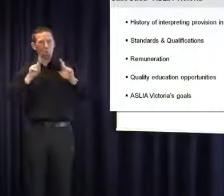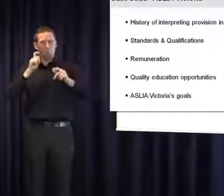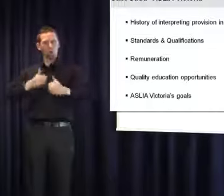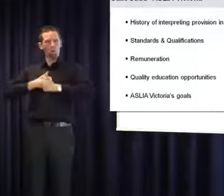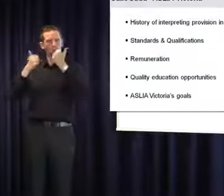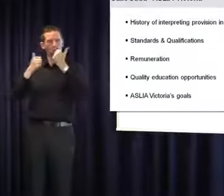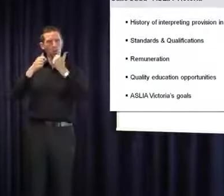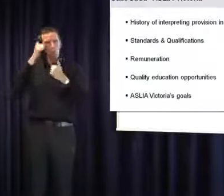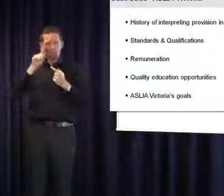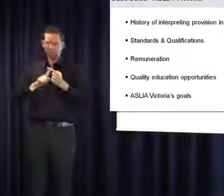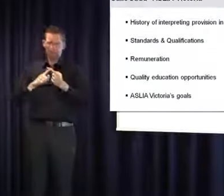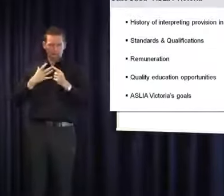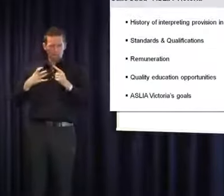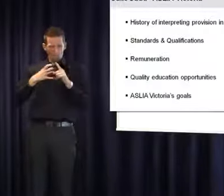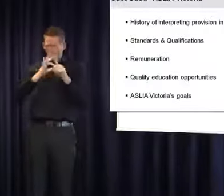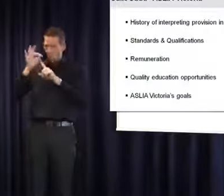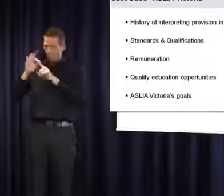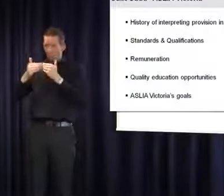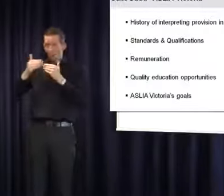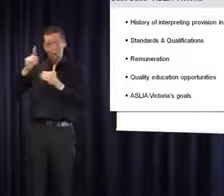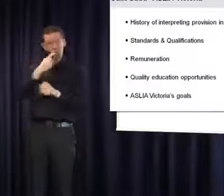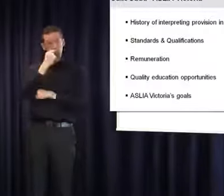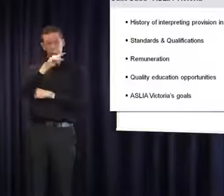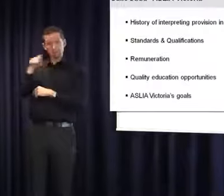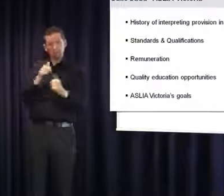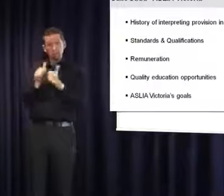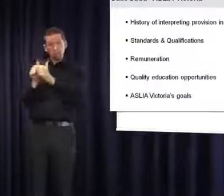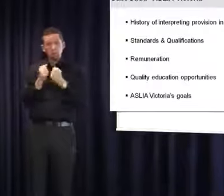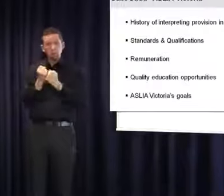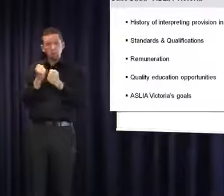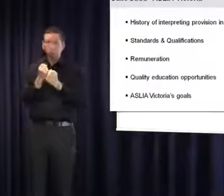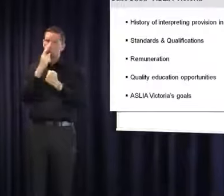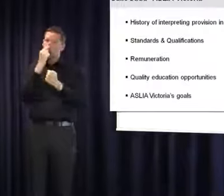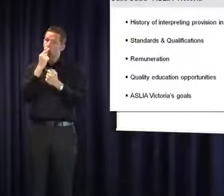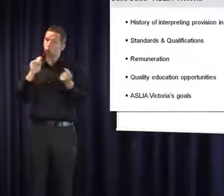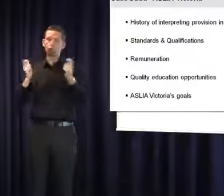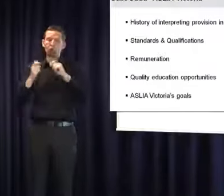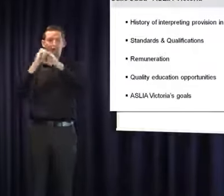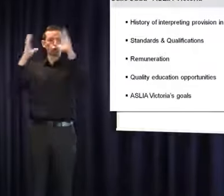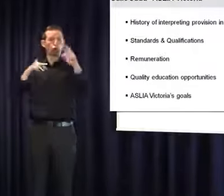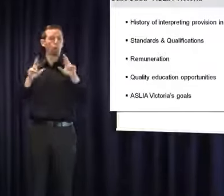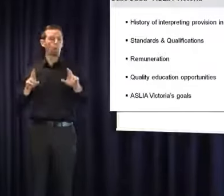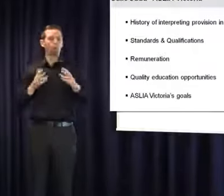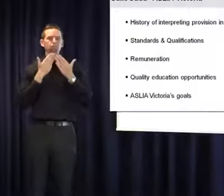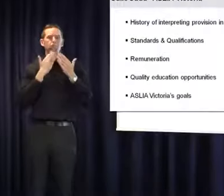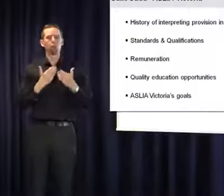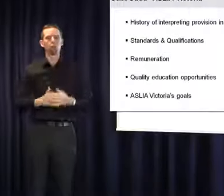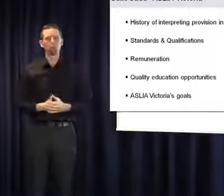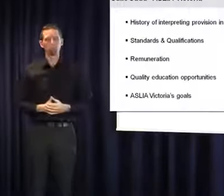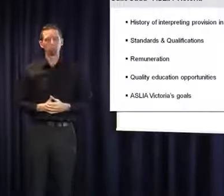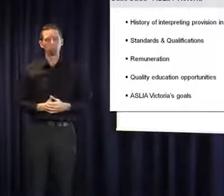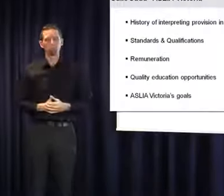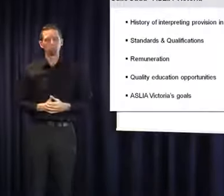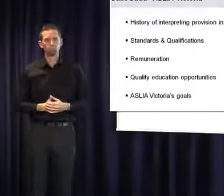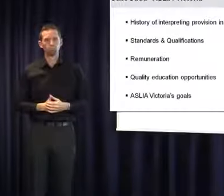together, there are more possibilities that things will change. Thank you.